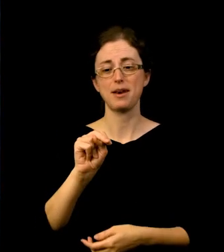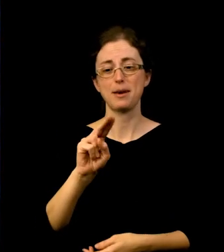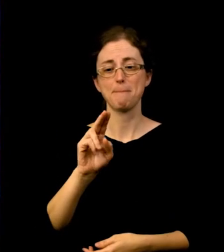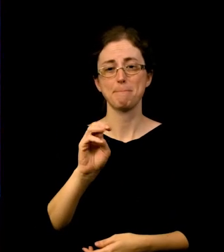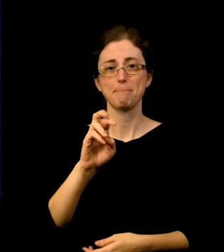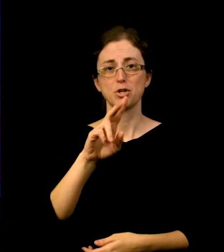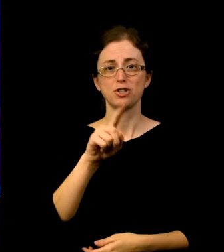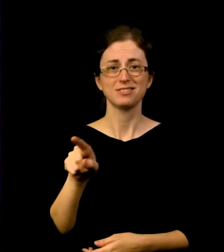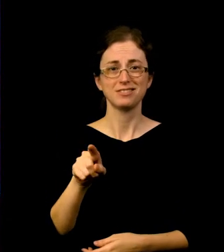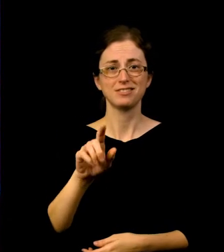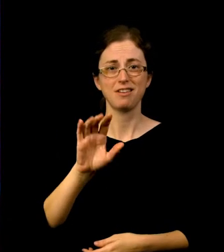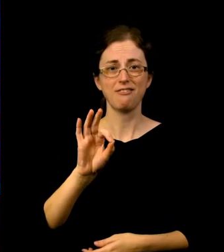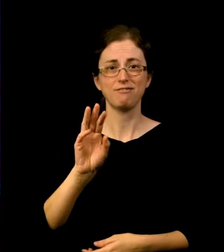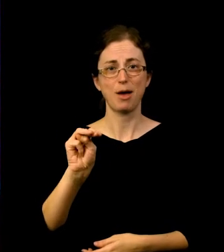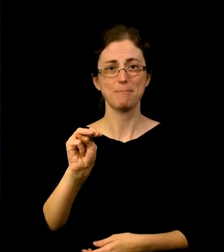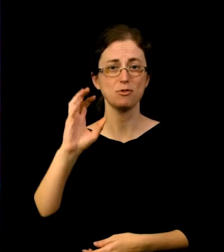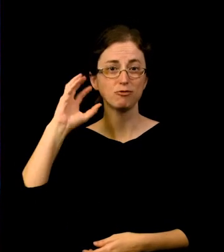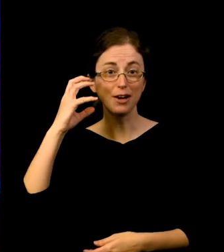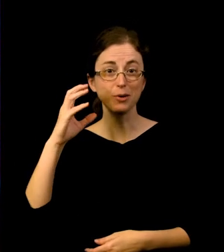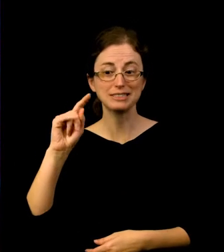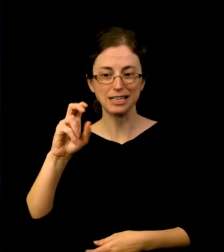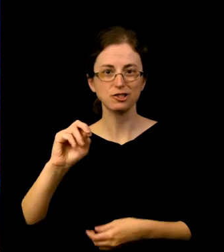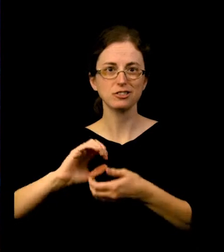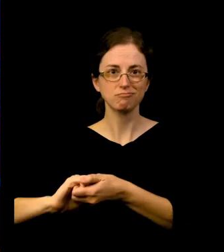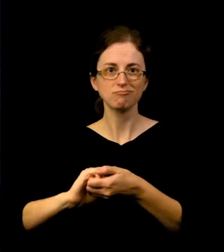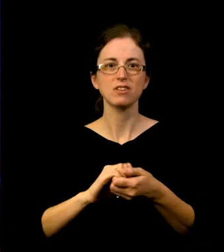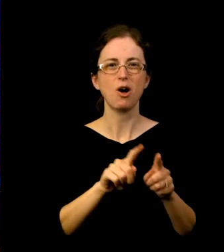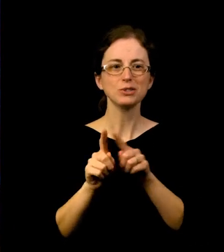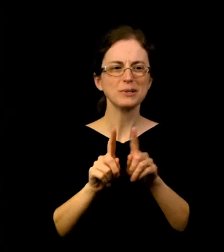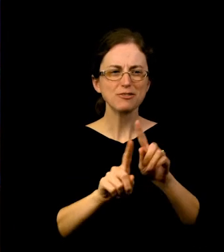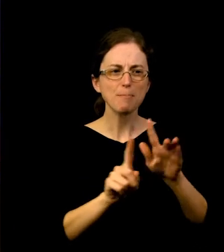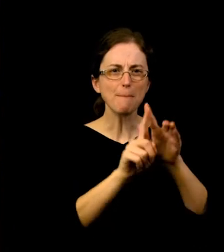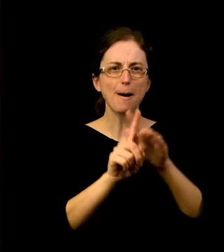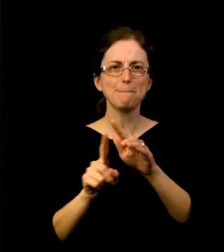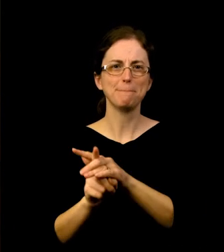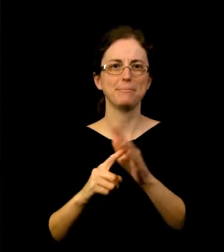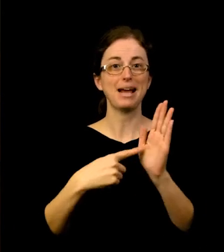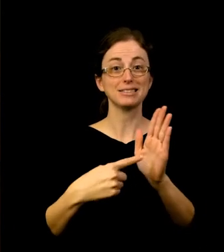pop up exhibitions, and just bringing in a whole new community into the Museum. I think this has actually offered an opportunity,